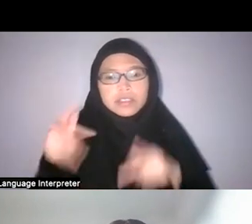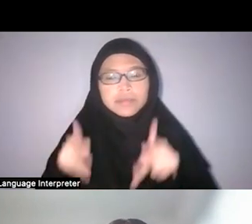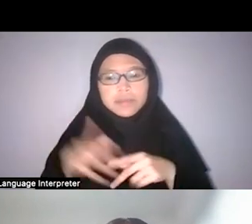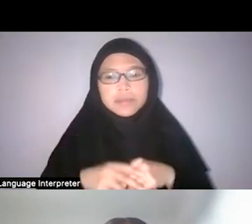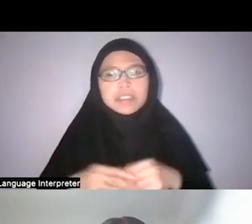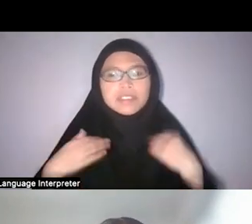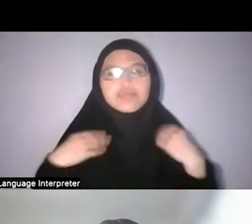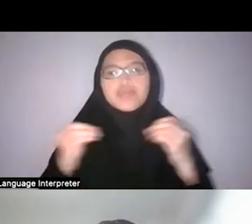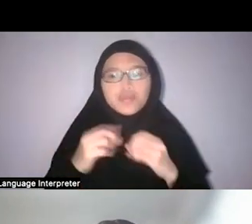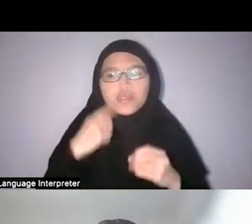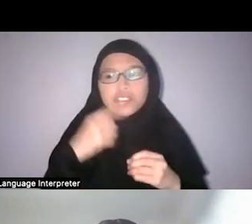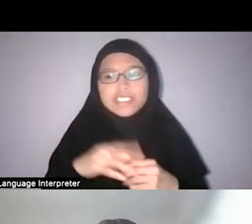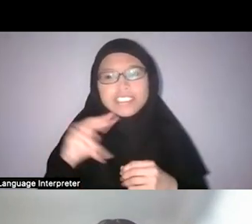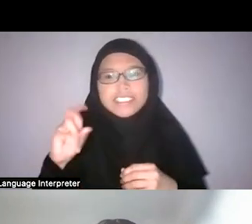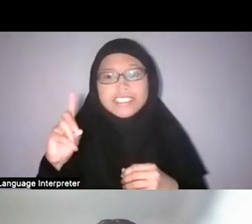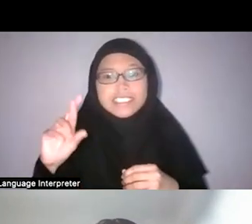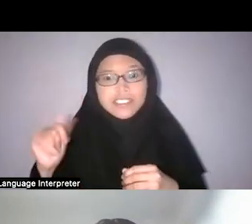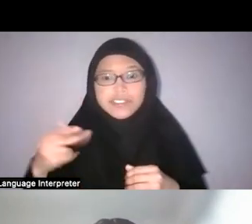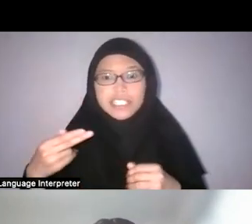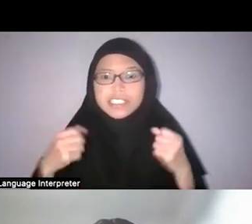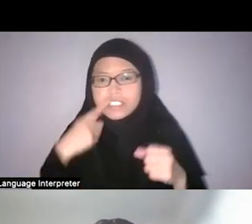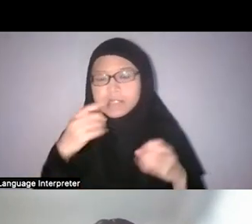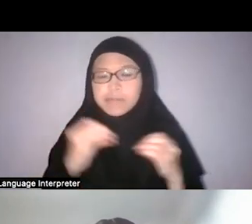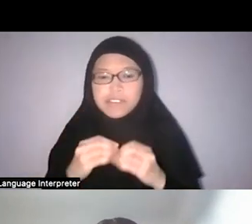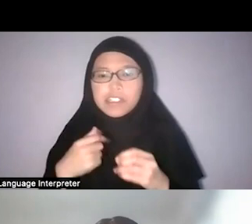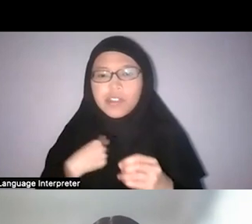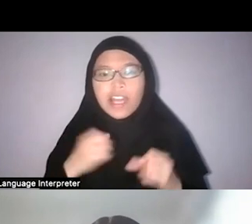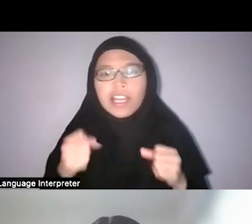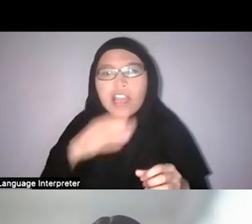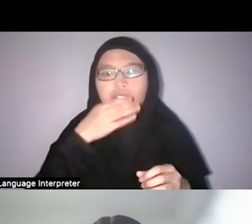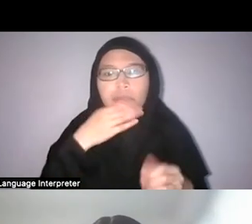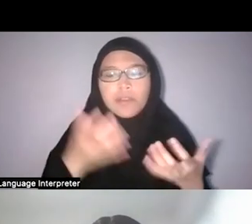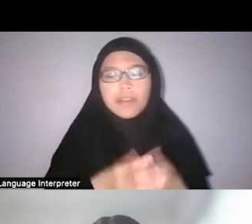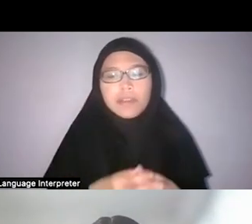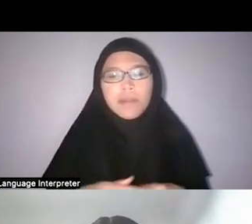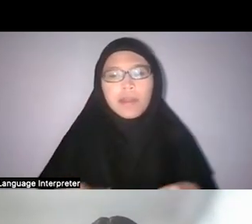So I can really comment on, metaphorically and narratively